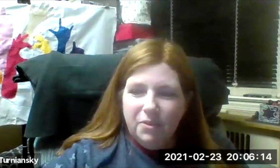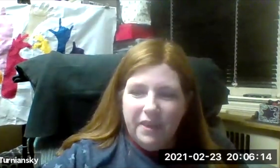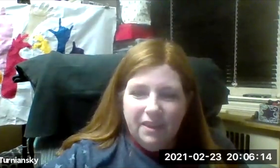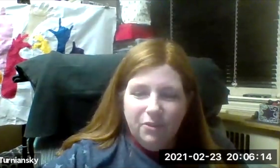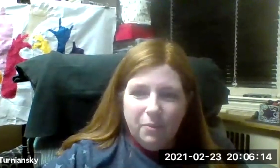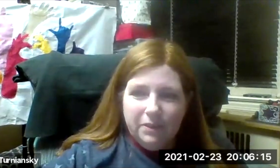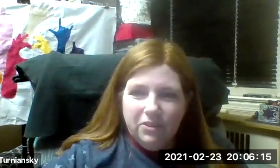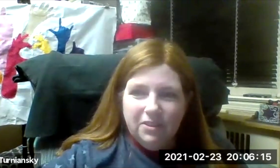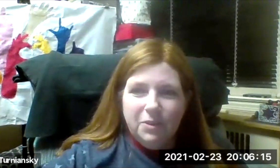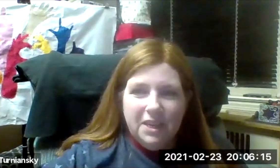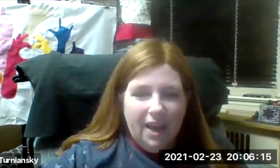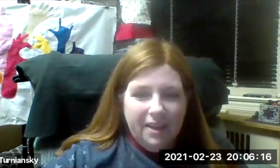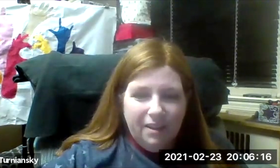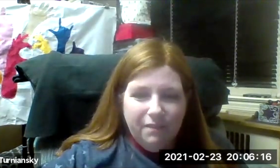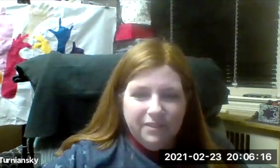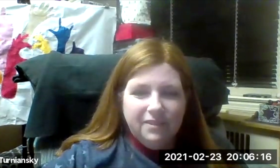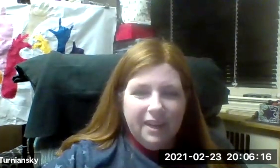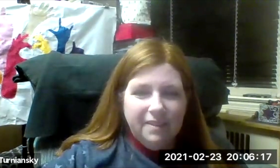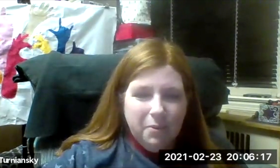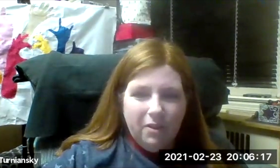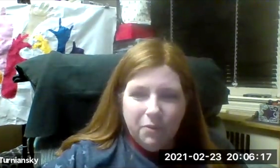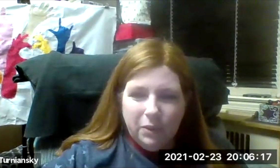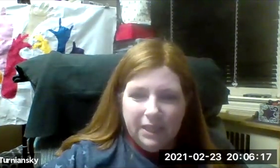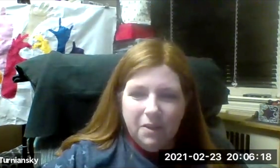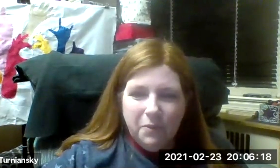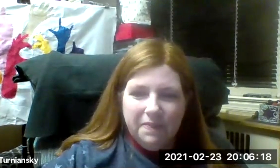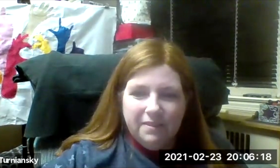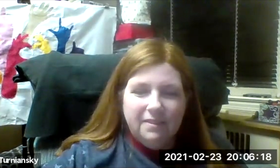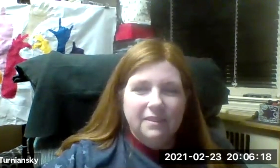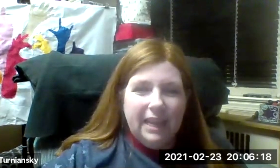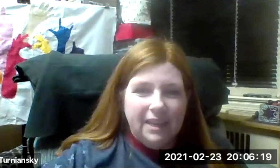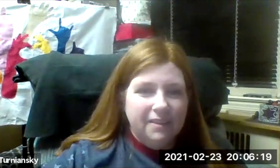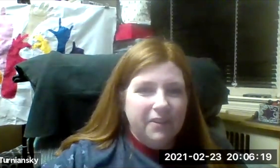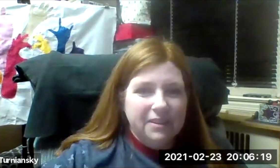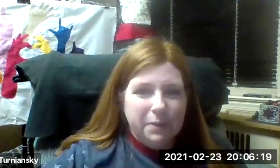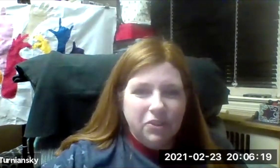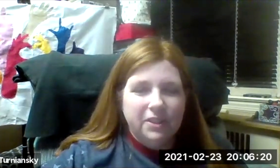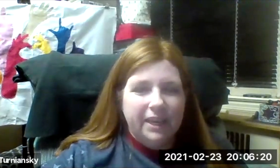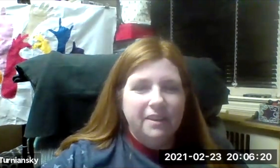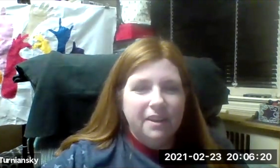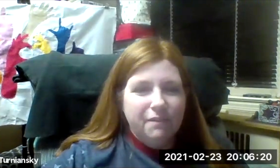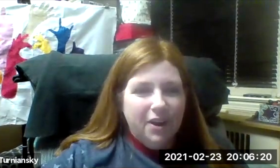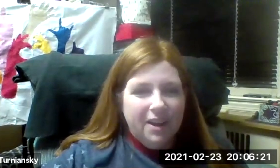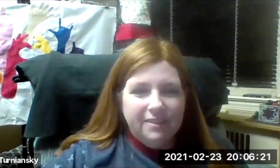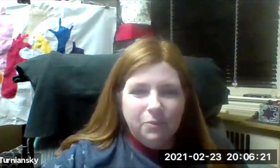Thank you to Yael for getting the ball rolling with this night. A very special night for us.